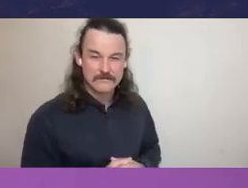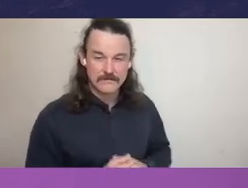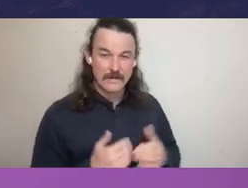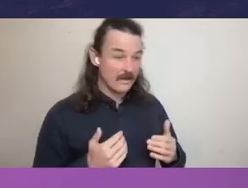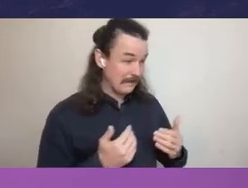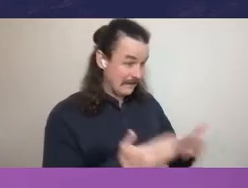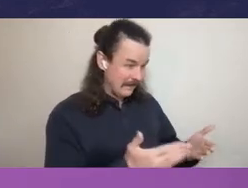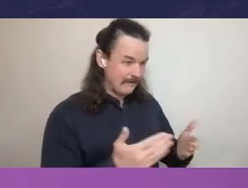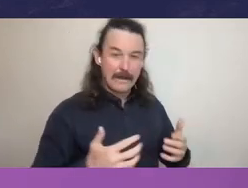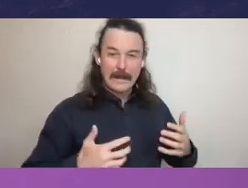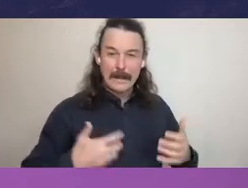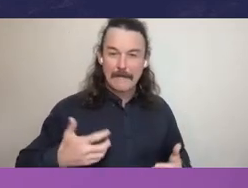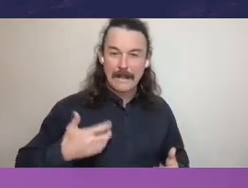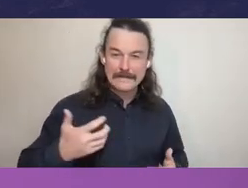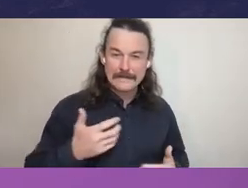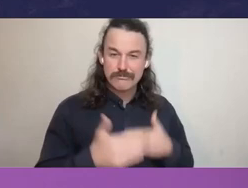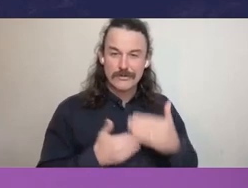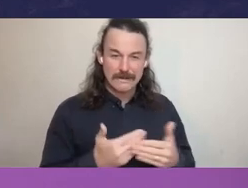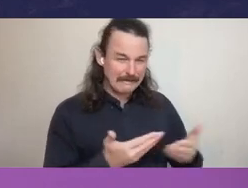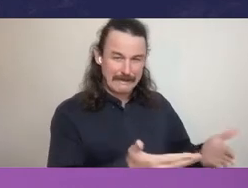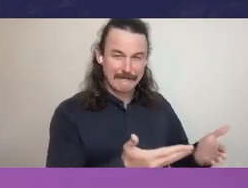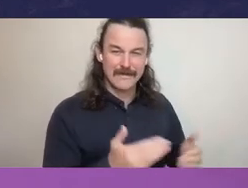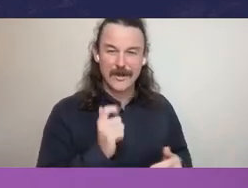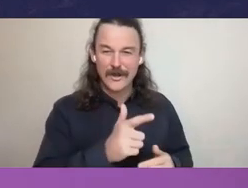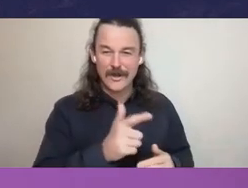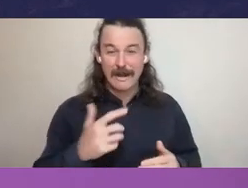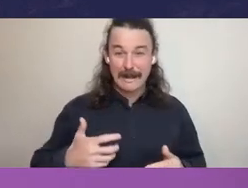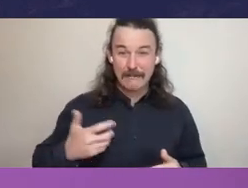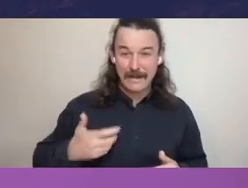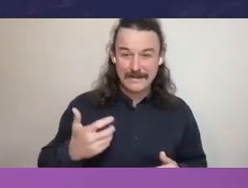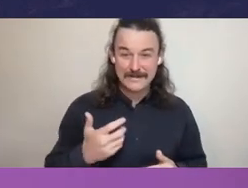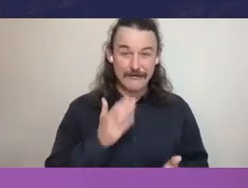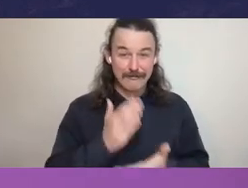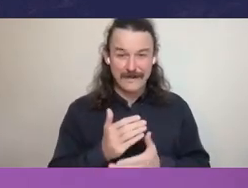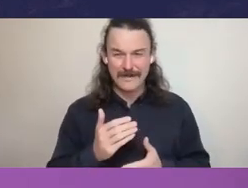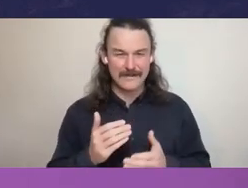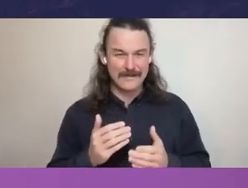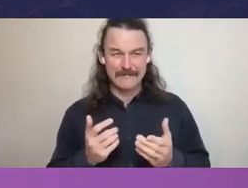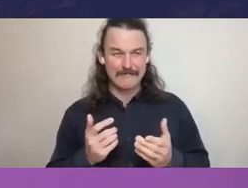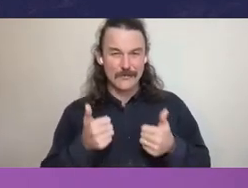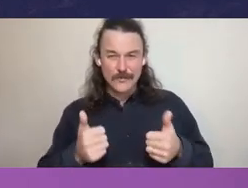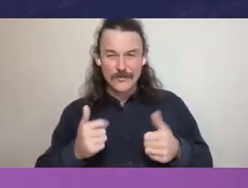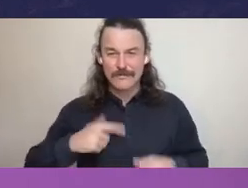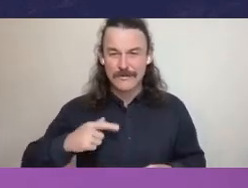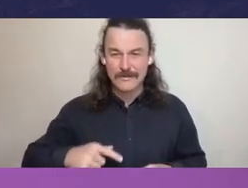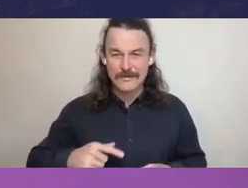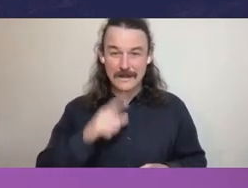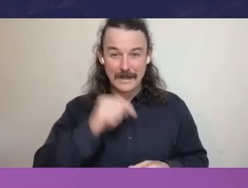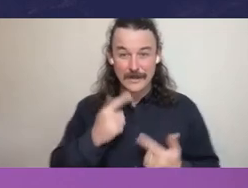Complaints are like a canary in the coal mine here. They actually can identify where the public is concerned before it becomes an issue